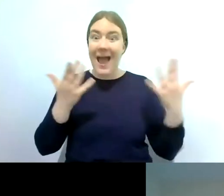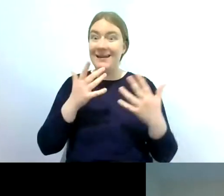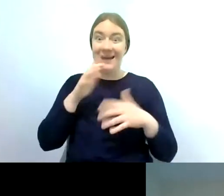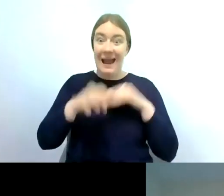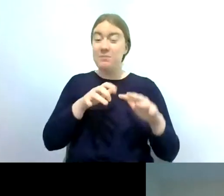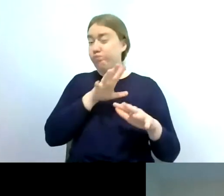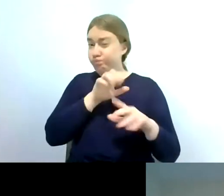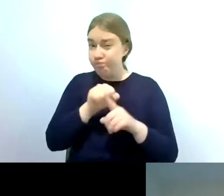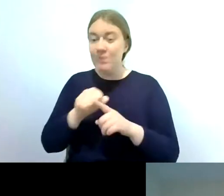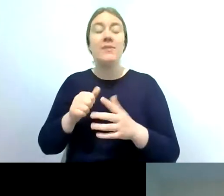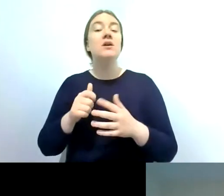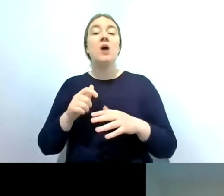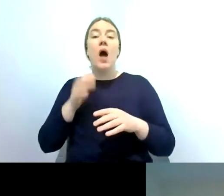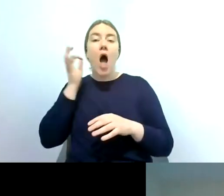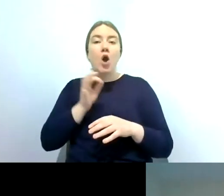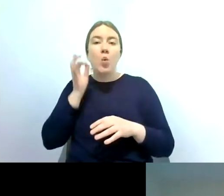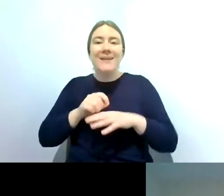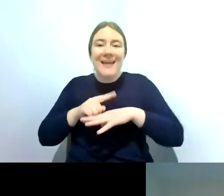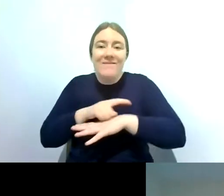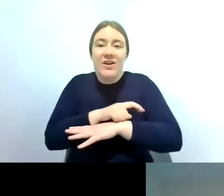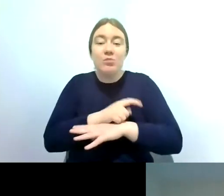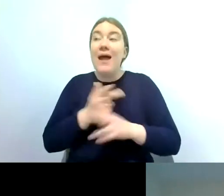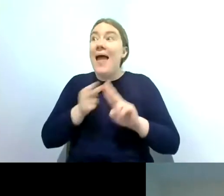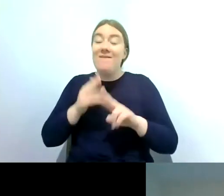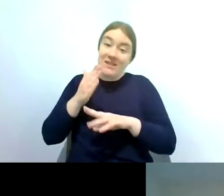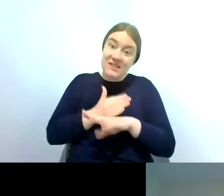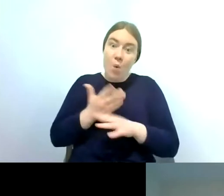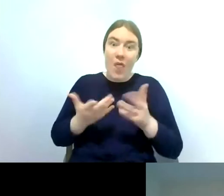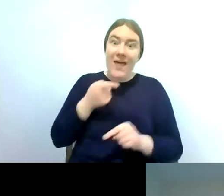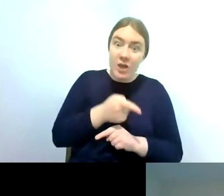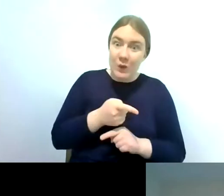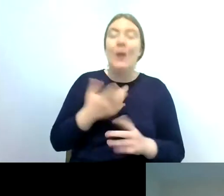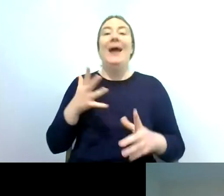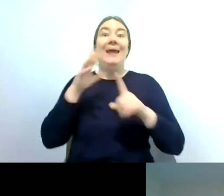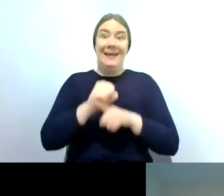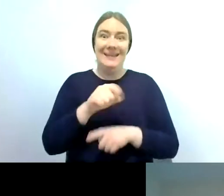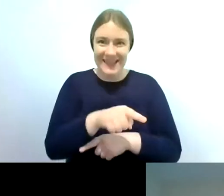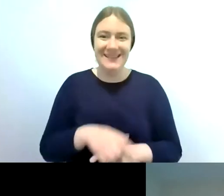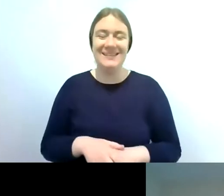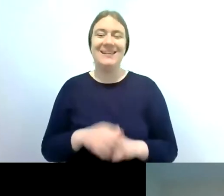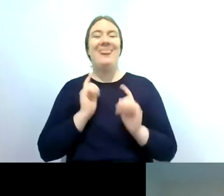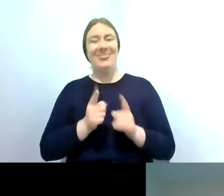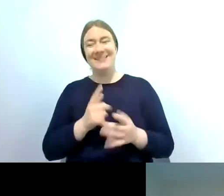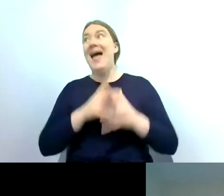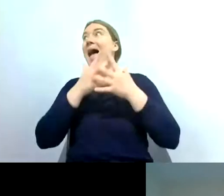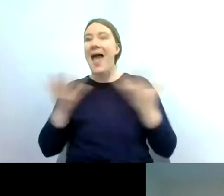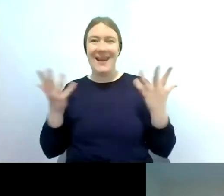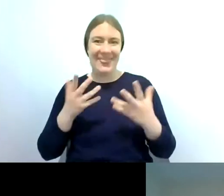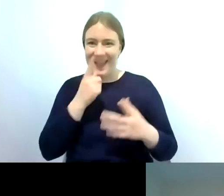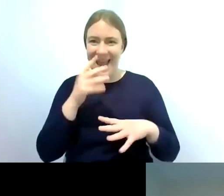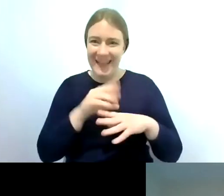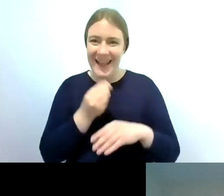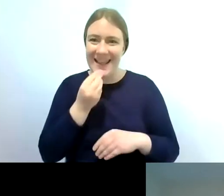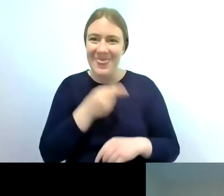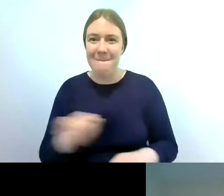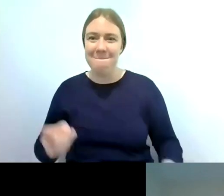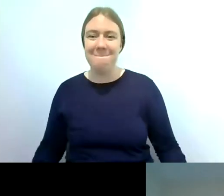aquatic invertebrates if it's smaller than you you eat it anything and everything then great um a few